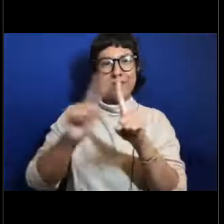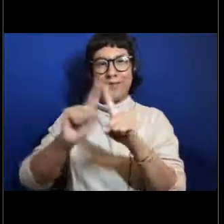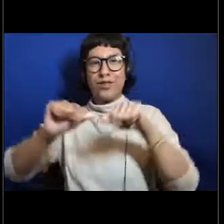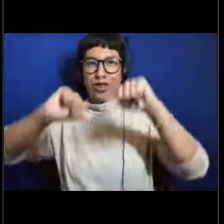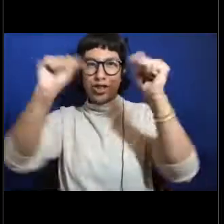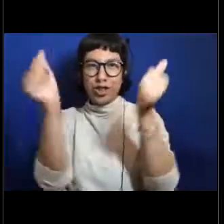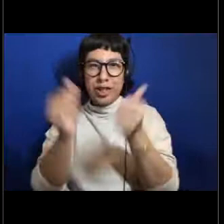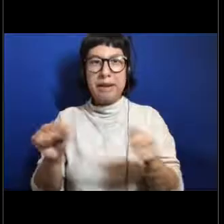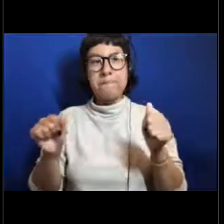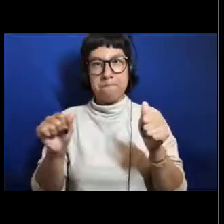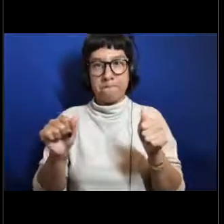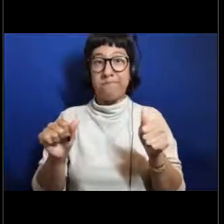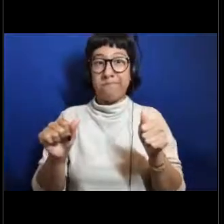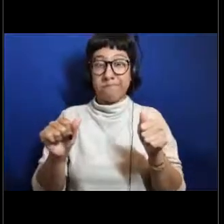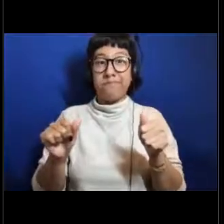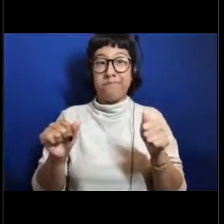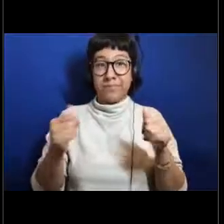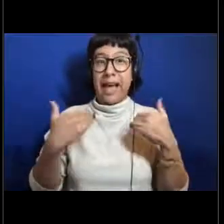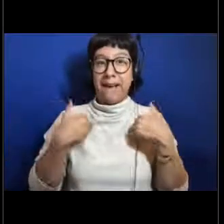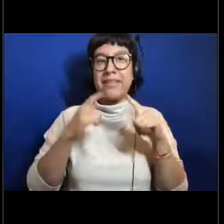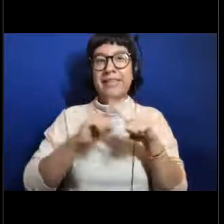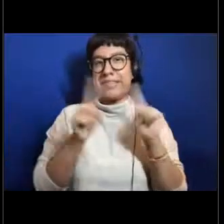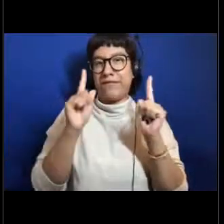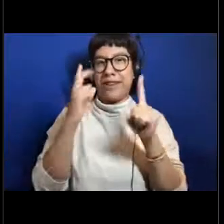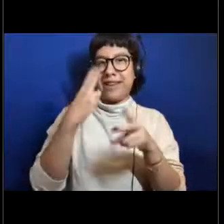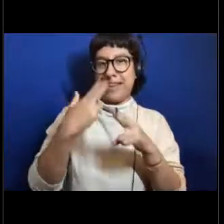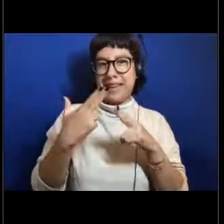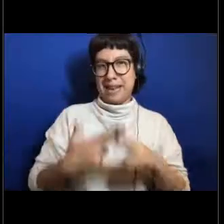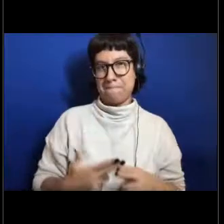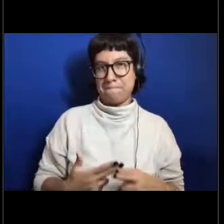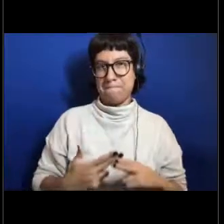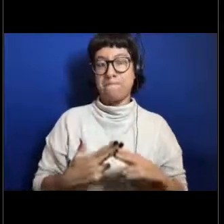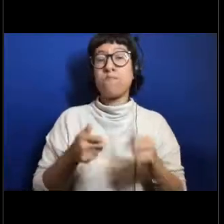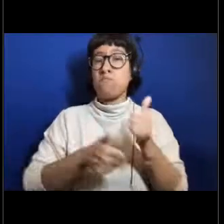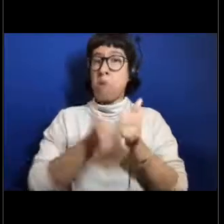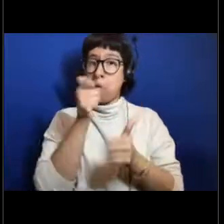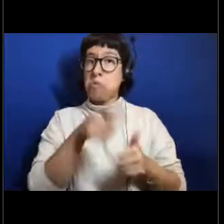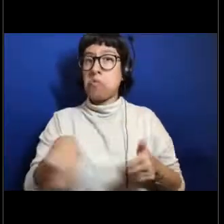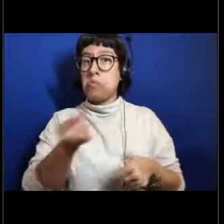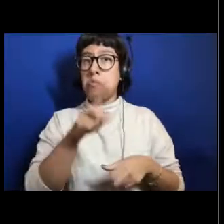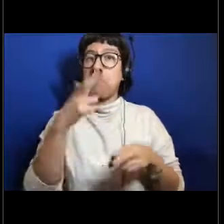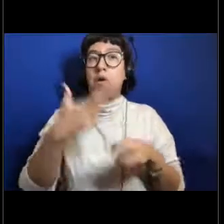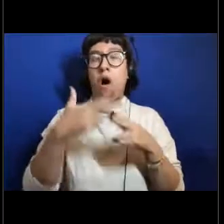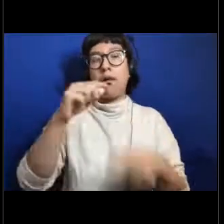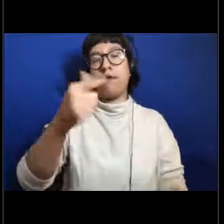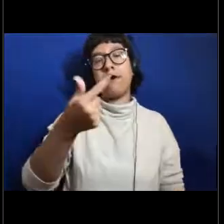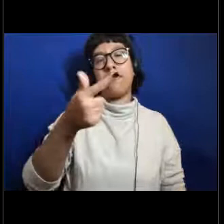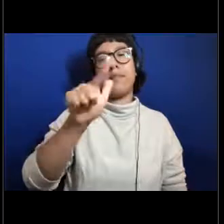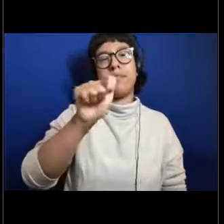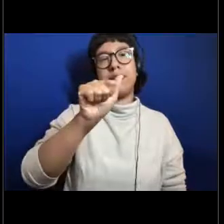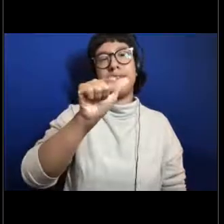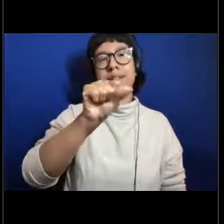they're all going to have a very different name. The majority of them are going to be what we call glass sponges